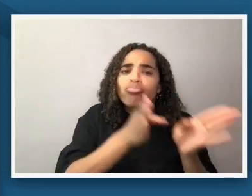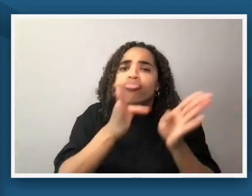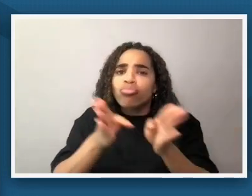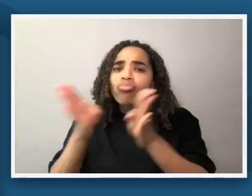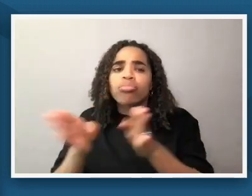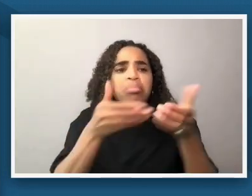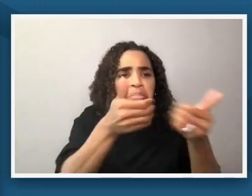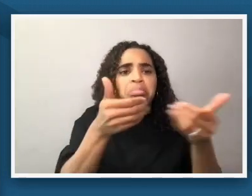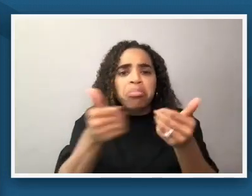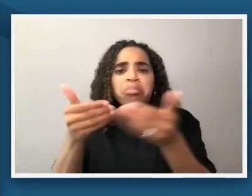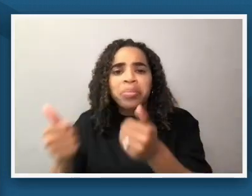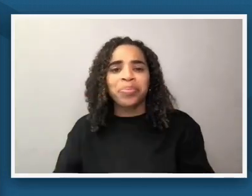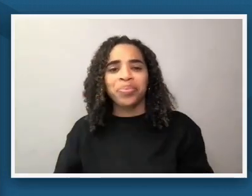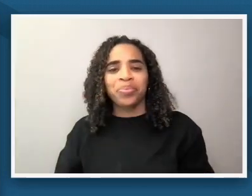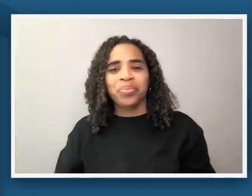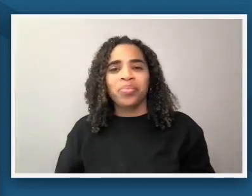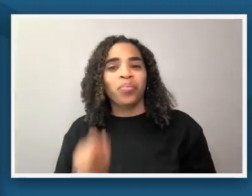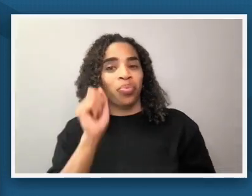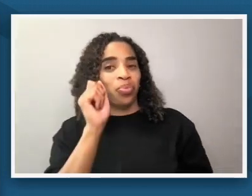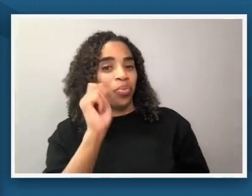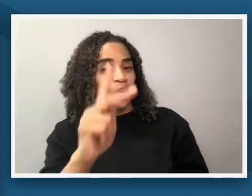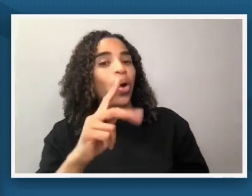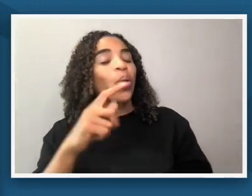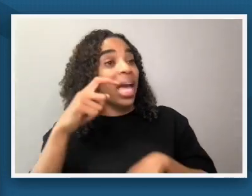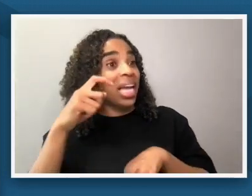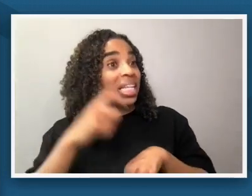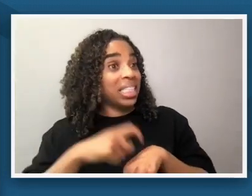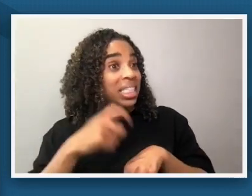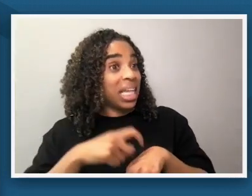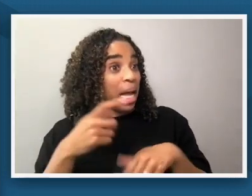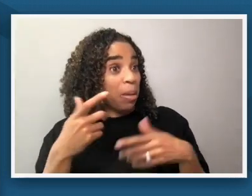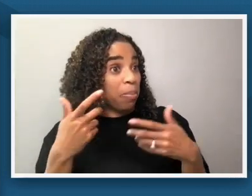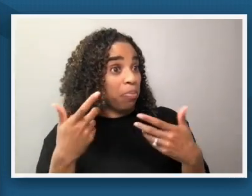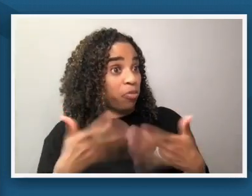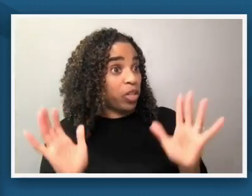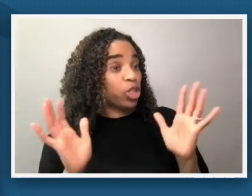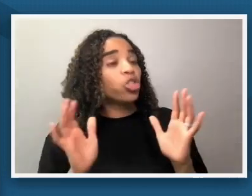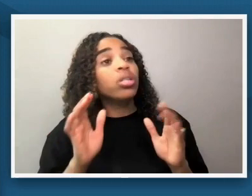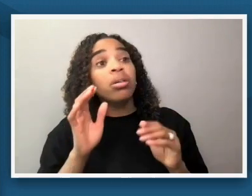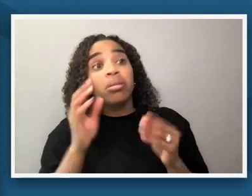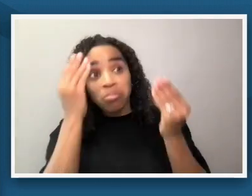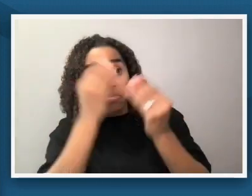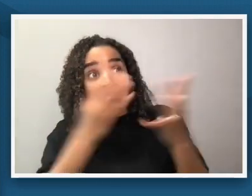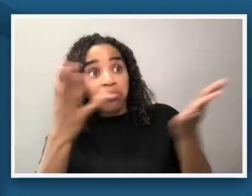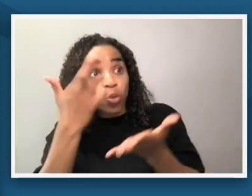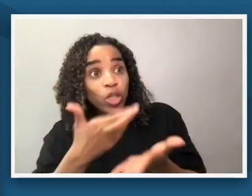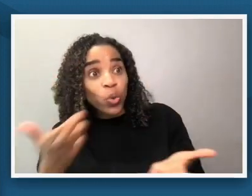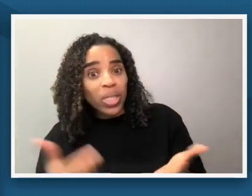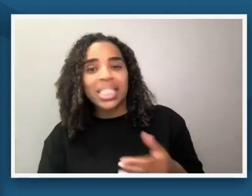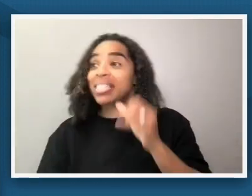given our time shall we equip these people with resources so they know where